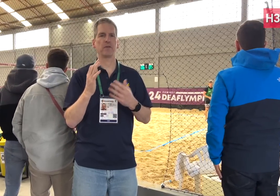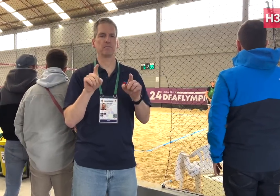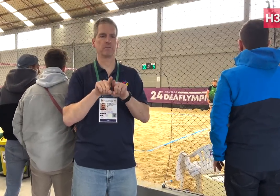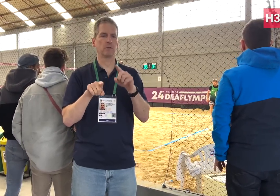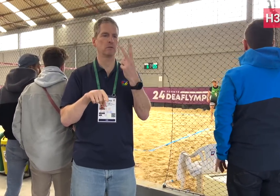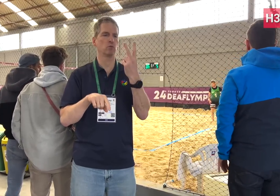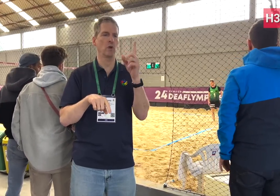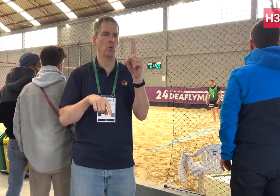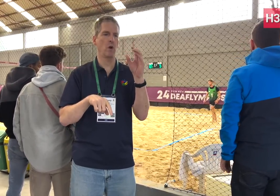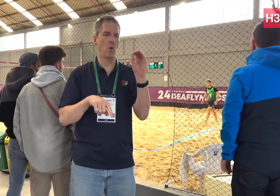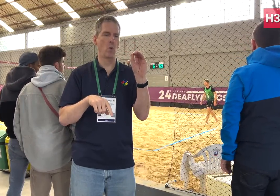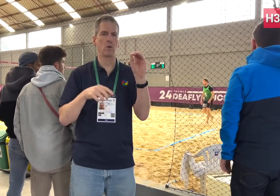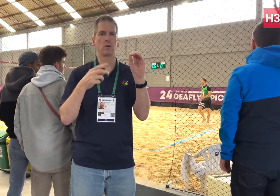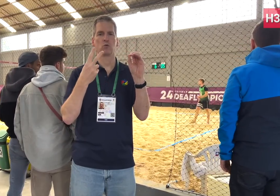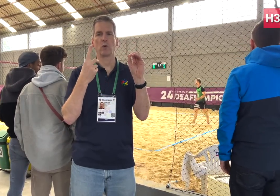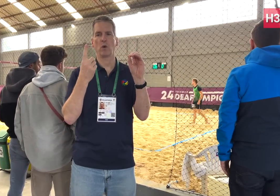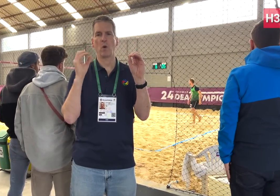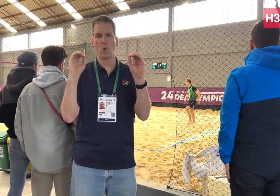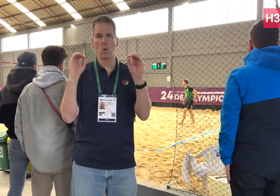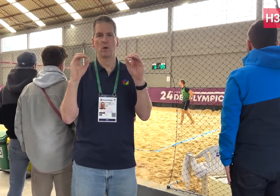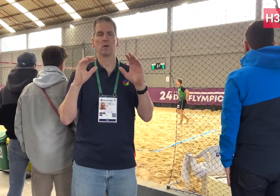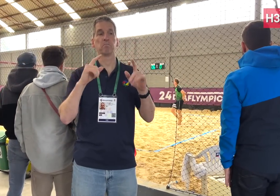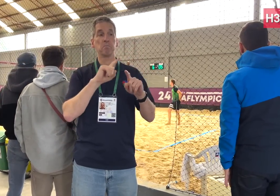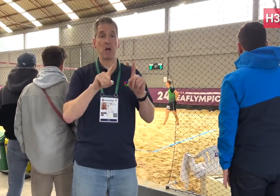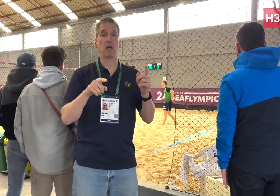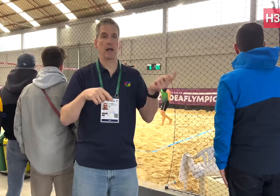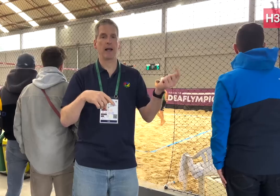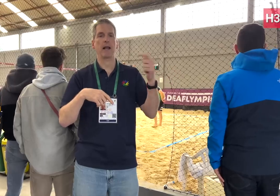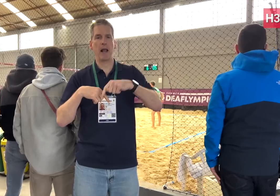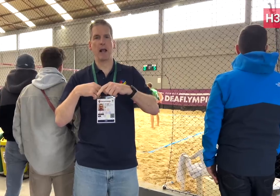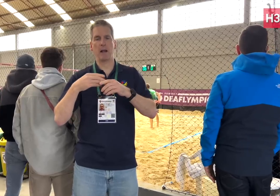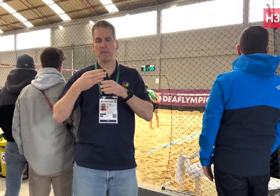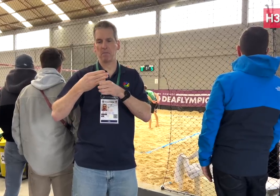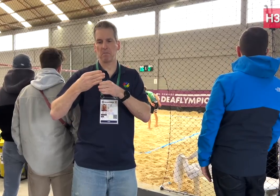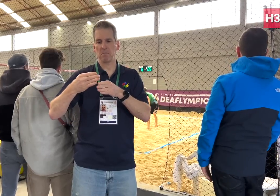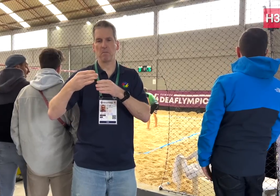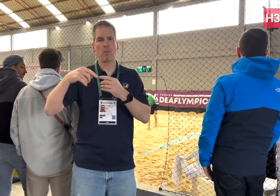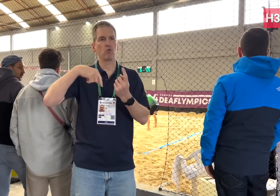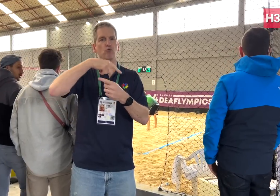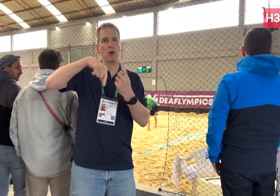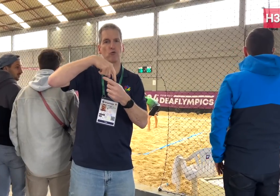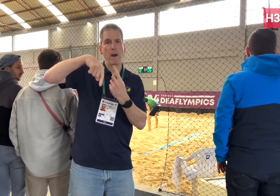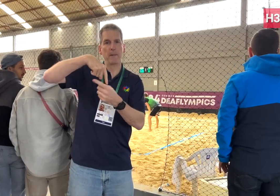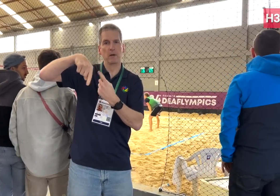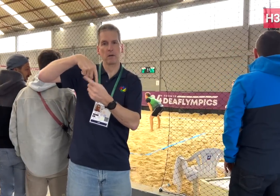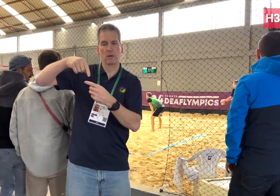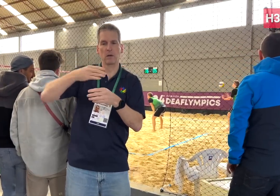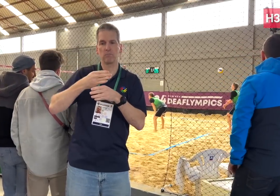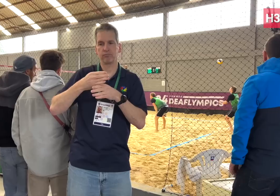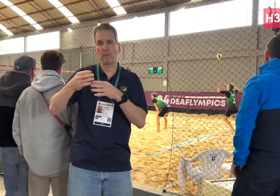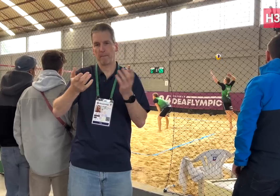they couldn’t come and had to forfeit the games- 2-1-0.